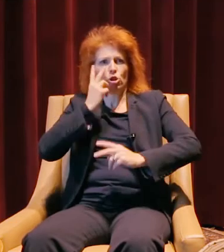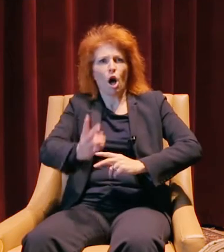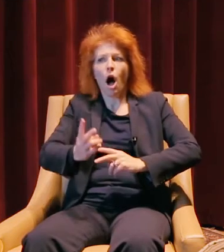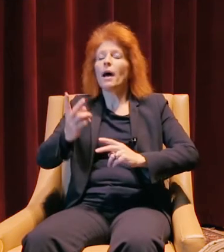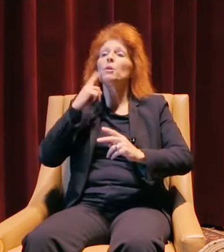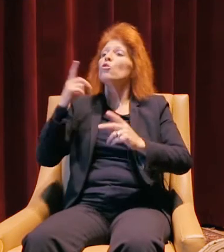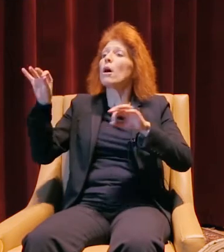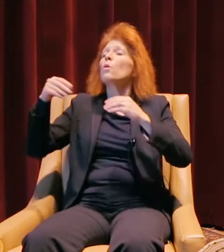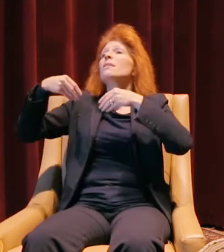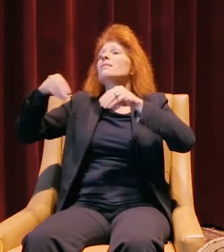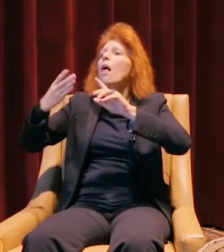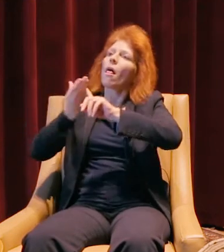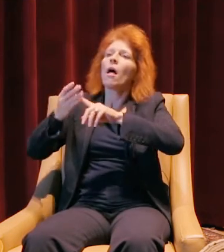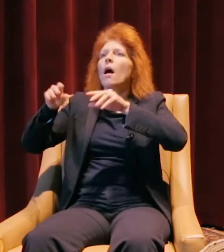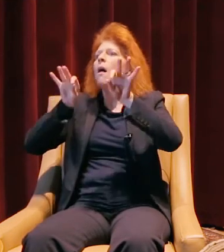how good a product really is.